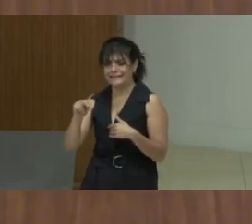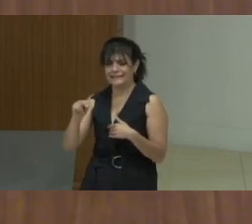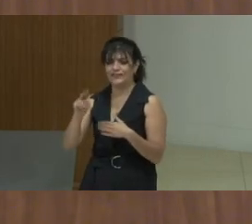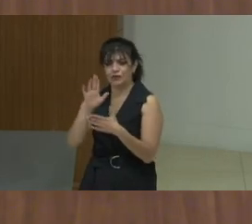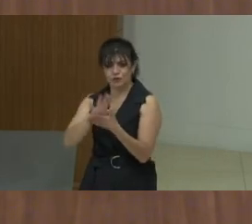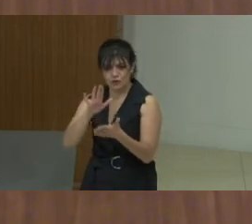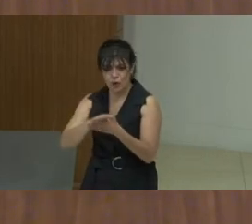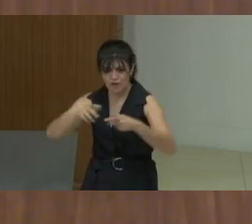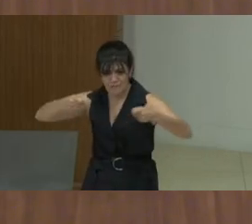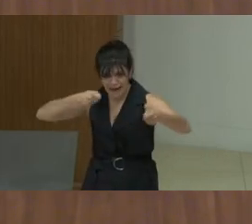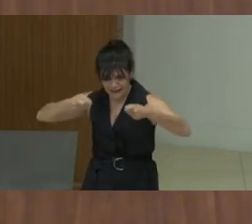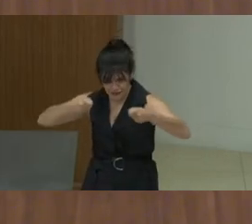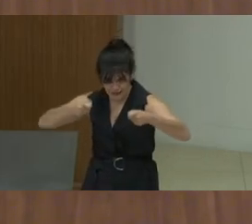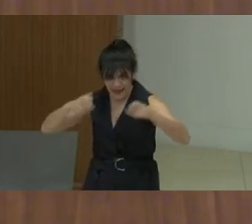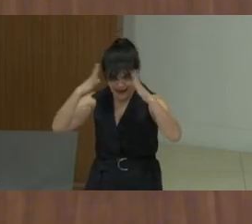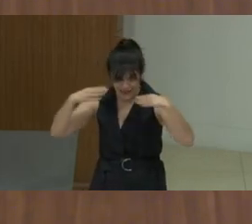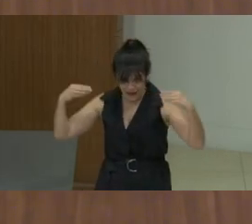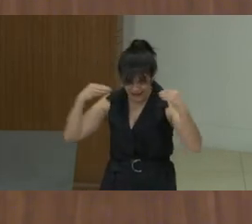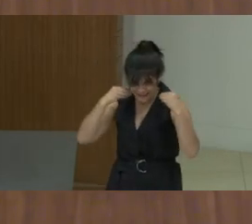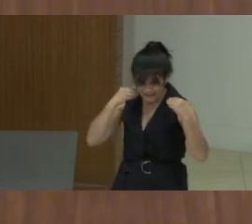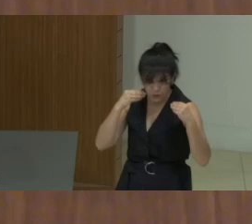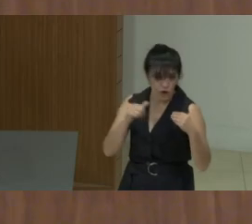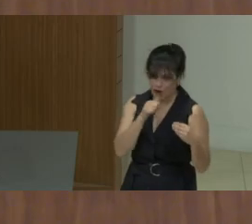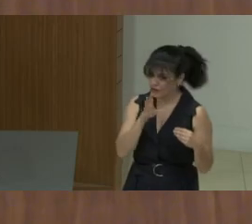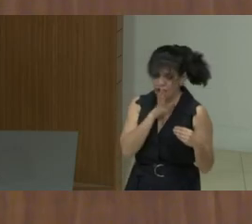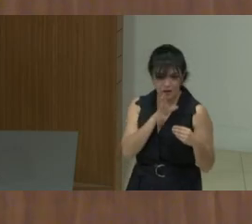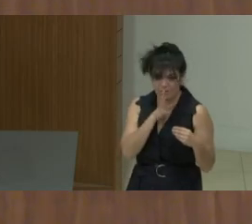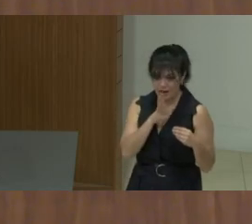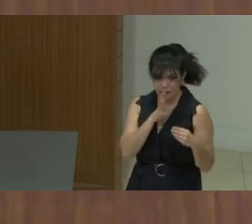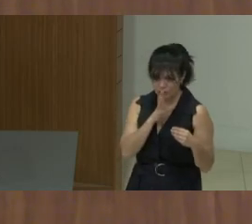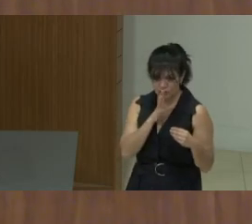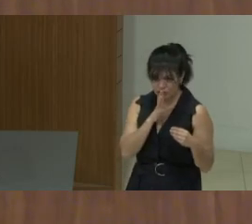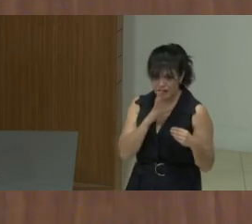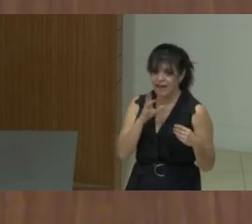Even though we are both from the Netherlands, we are not talking about evidence specifically generated in the Netherlands.